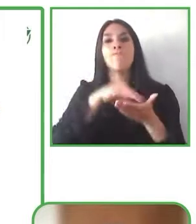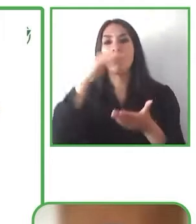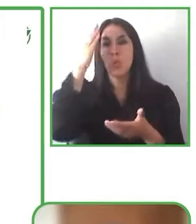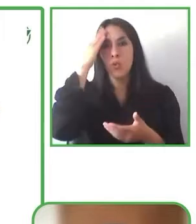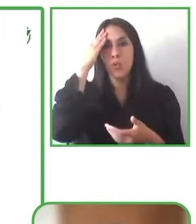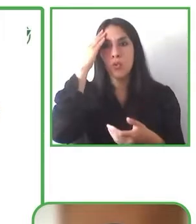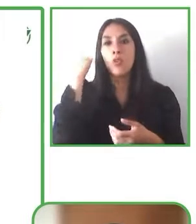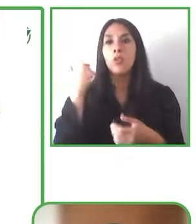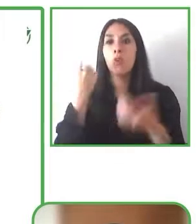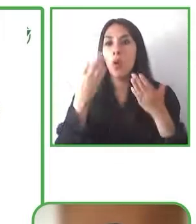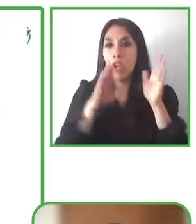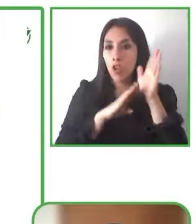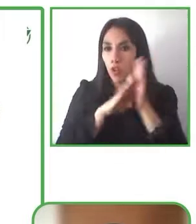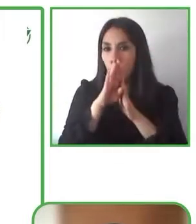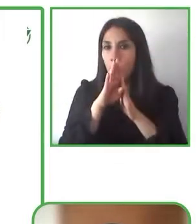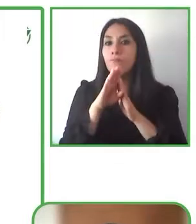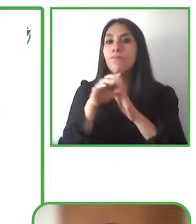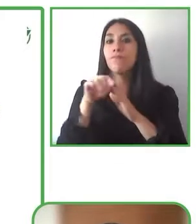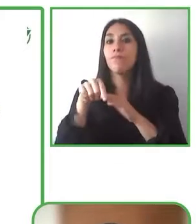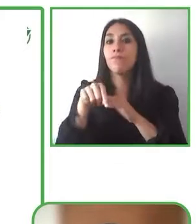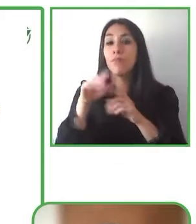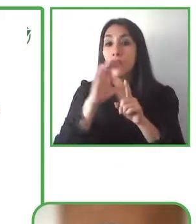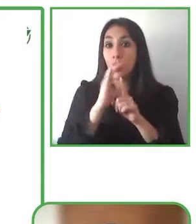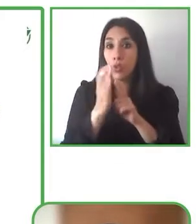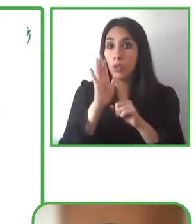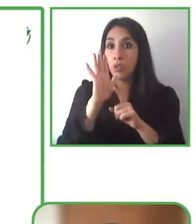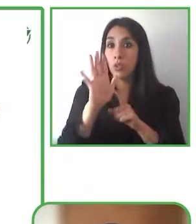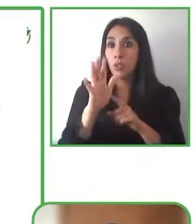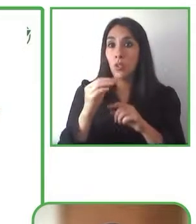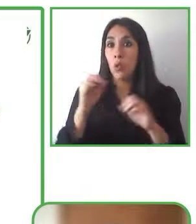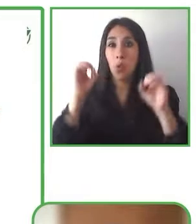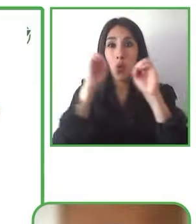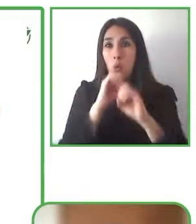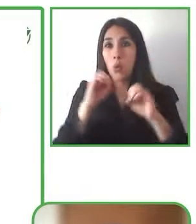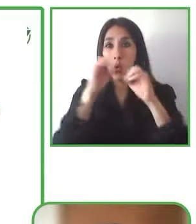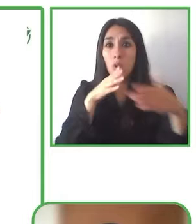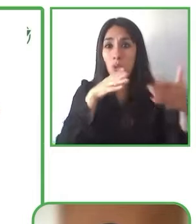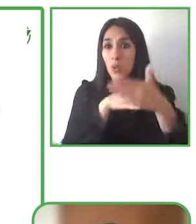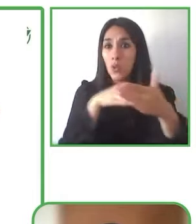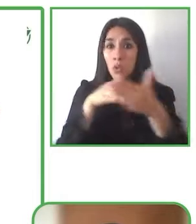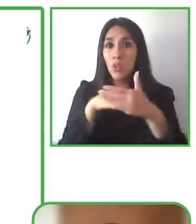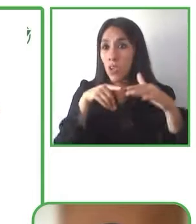do we develop a cultural sector where there are no access barriers for people?